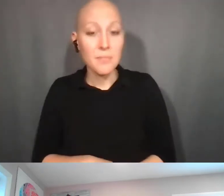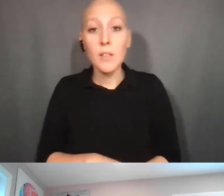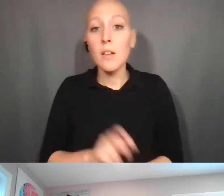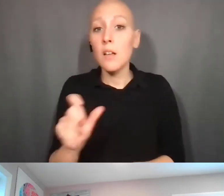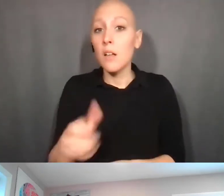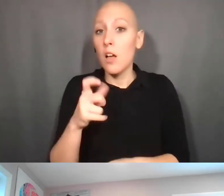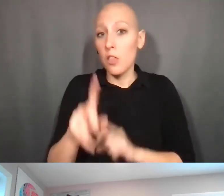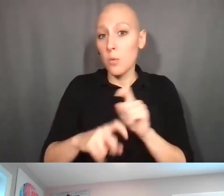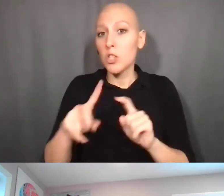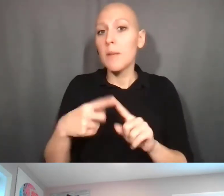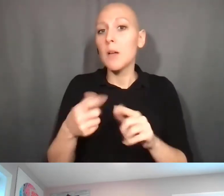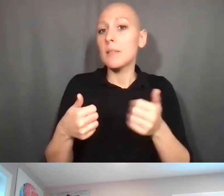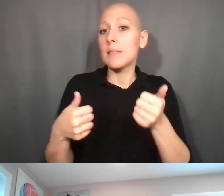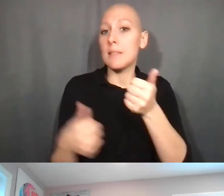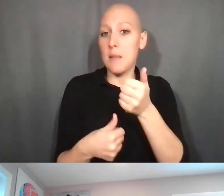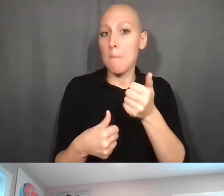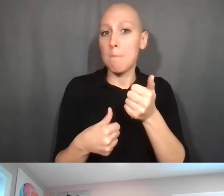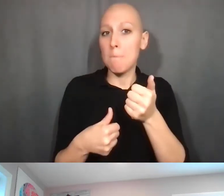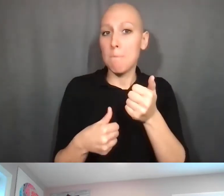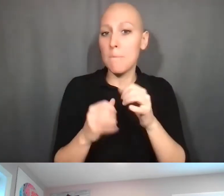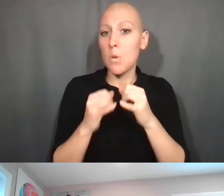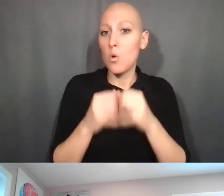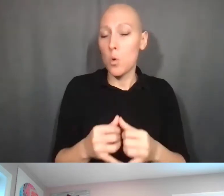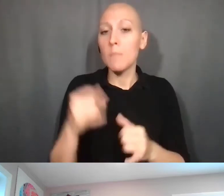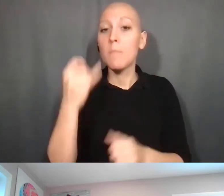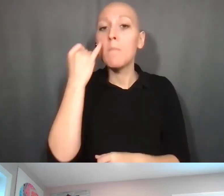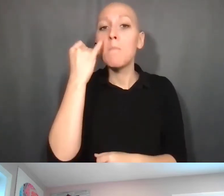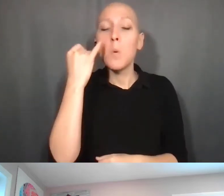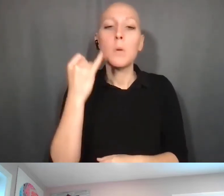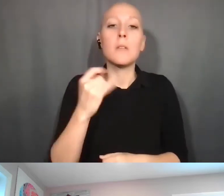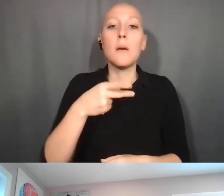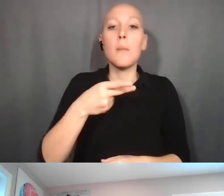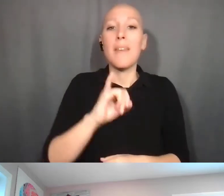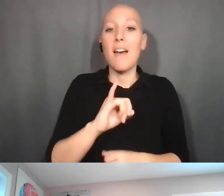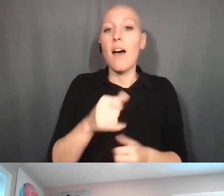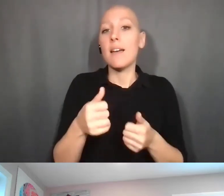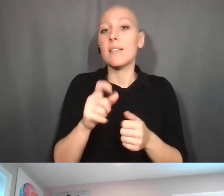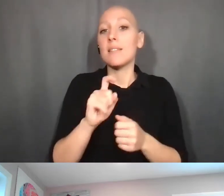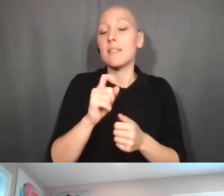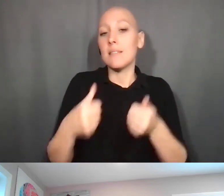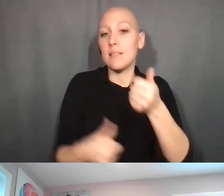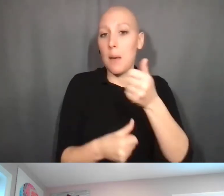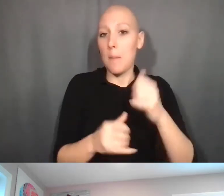So if our PI is a subawardee from another organization and has an invention to report,